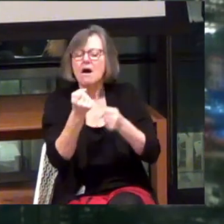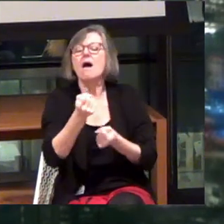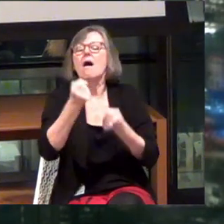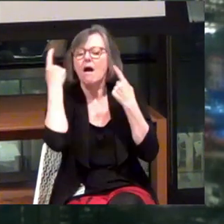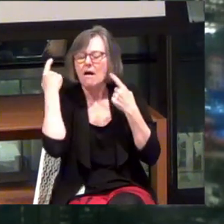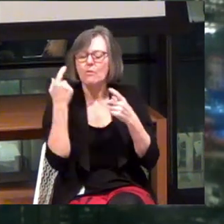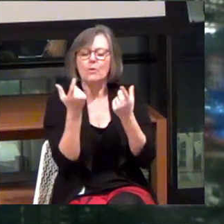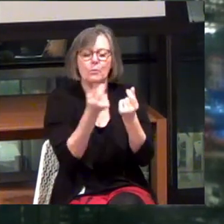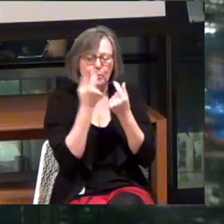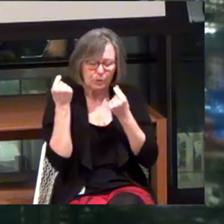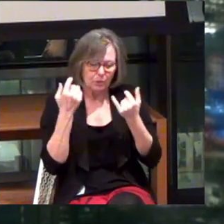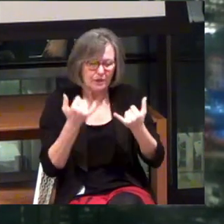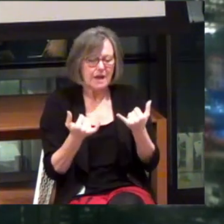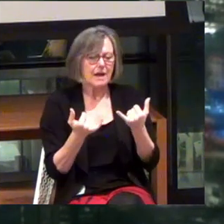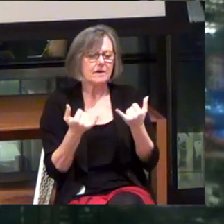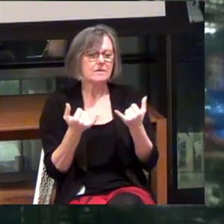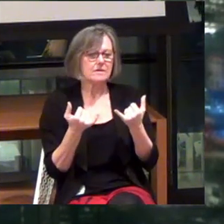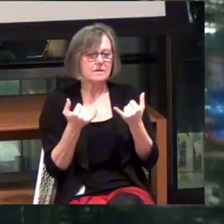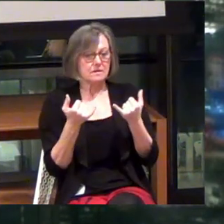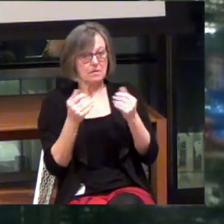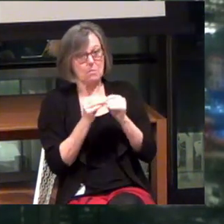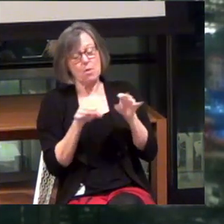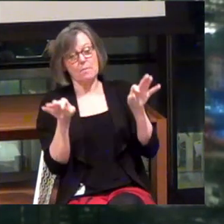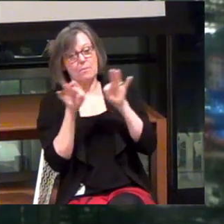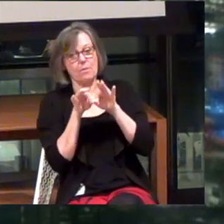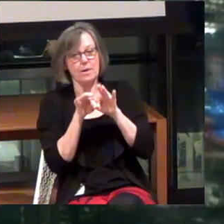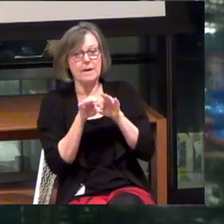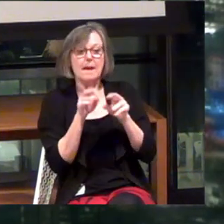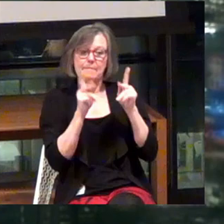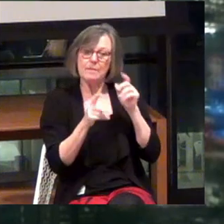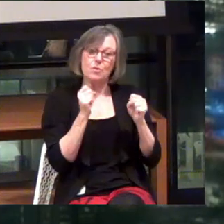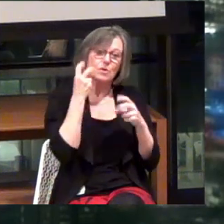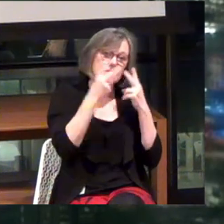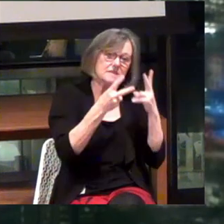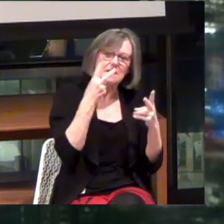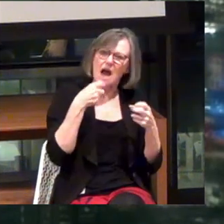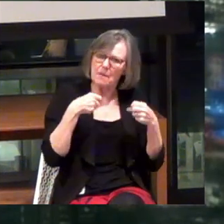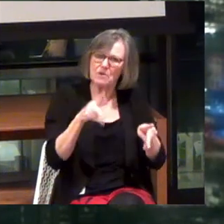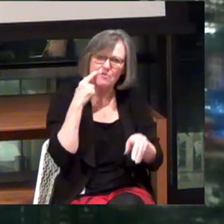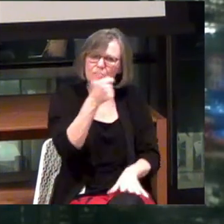we're doing now, and more importantly, sighted people started to see the opportunity for themselves.